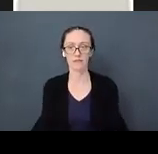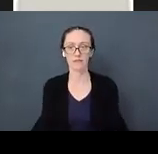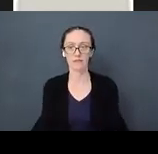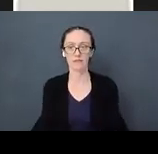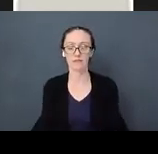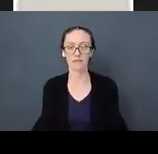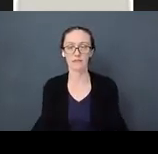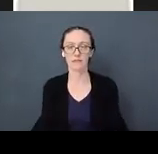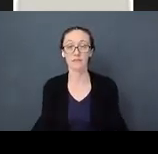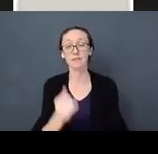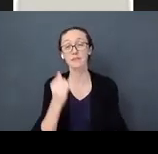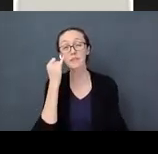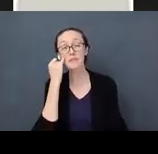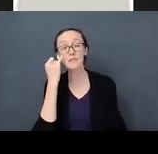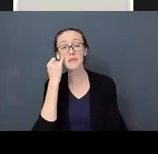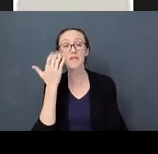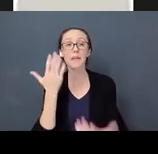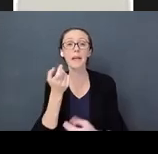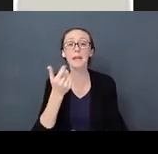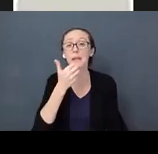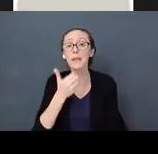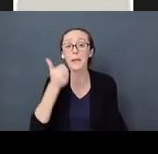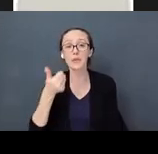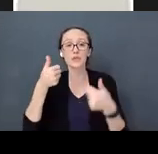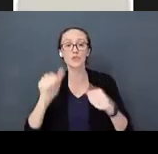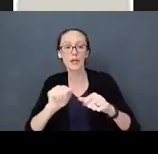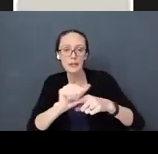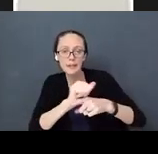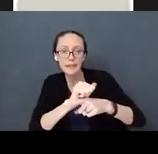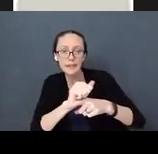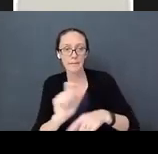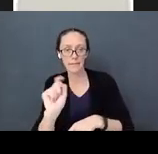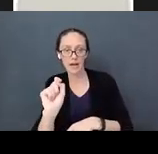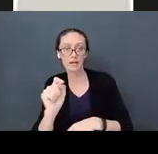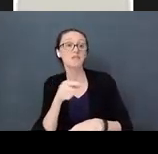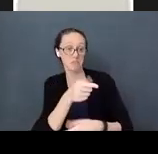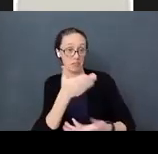If you are little older and you are trying to potty train, they can control whether they go on the potty or not.